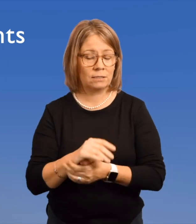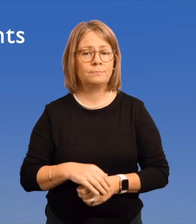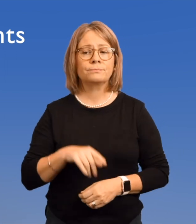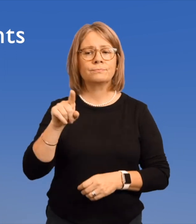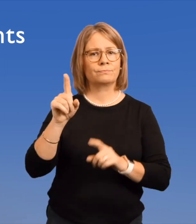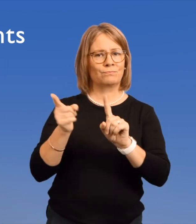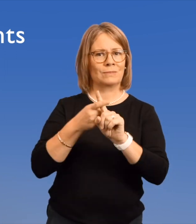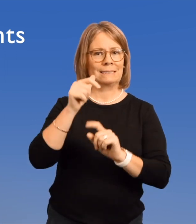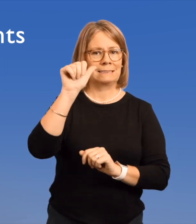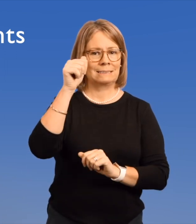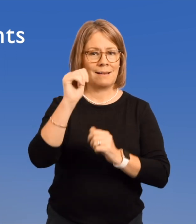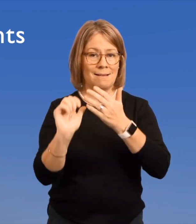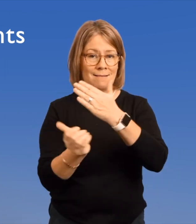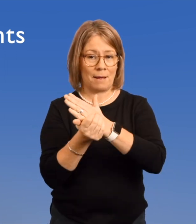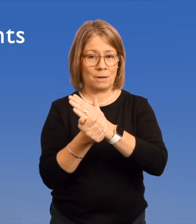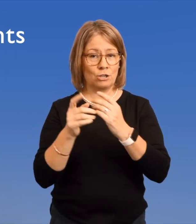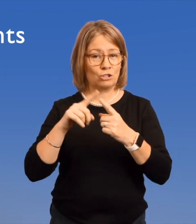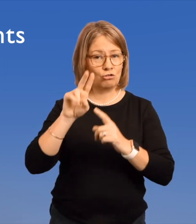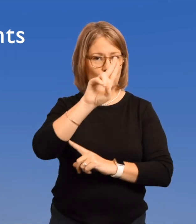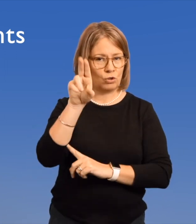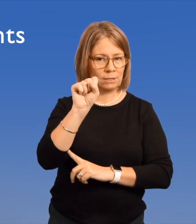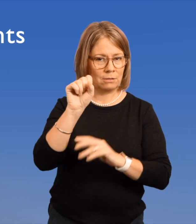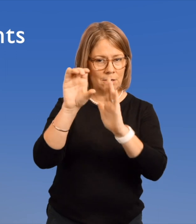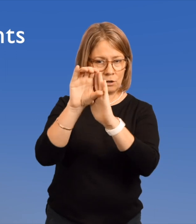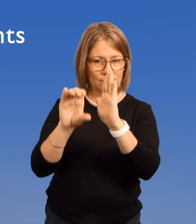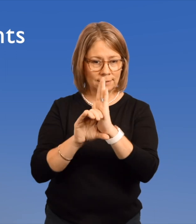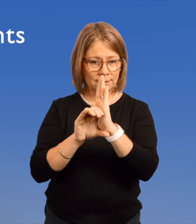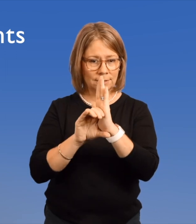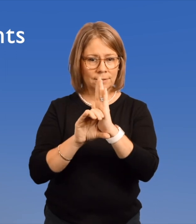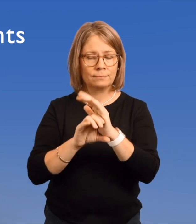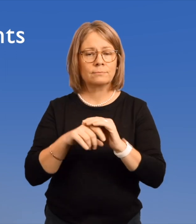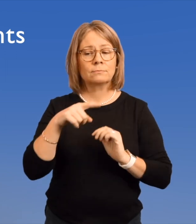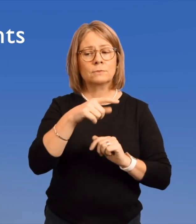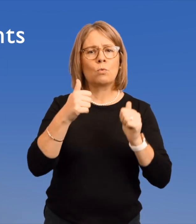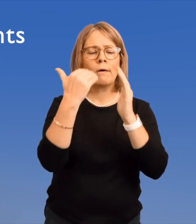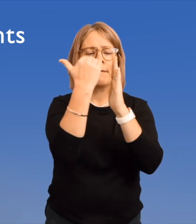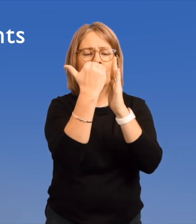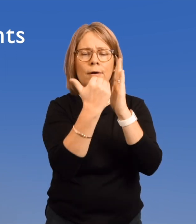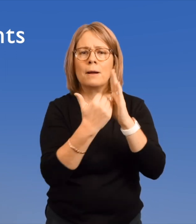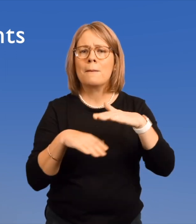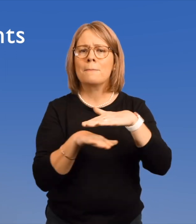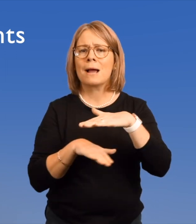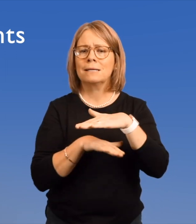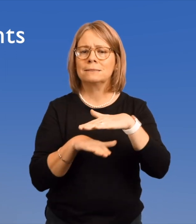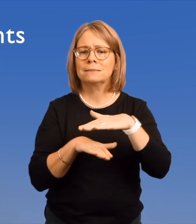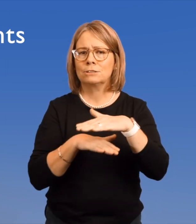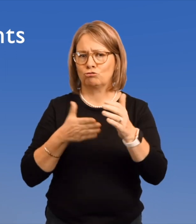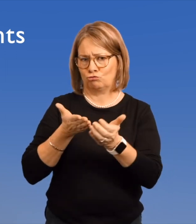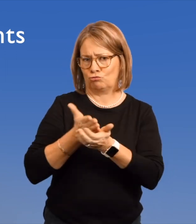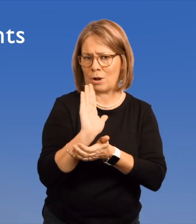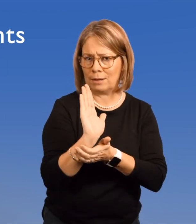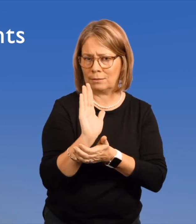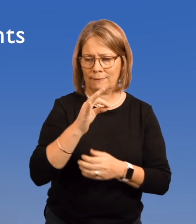The first 10 amendments to the US Constitution, which lists the basic rights